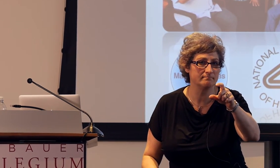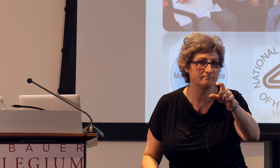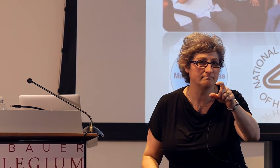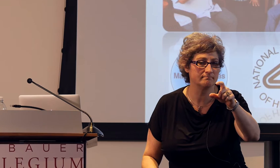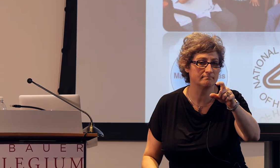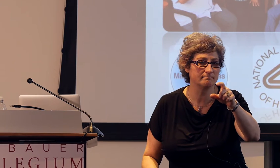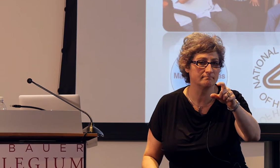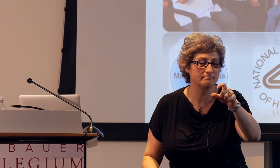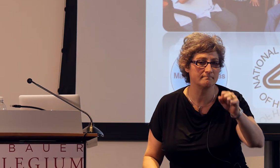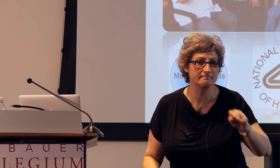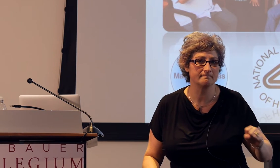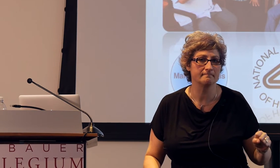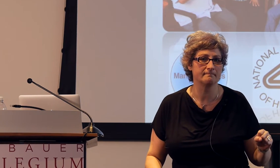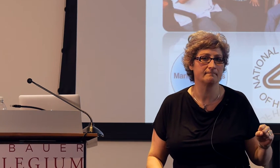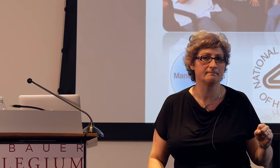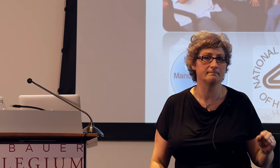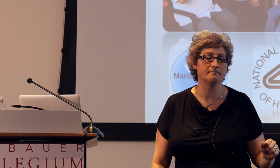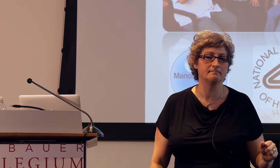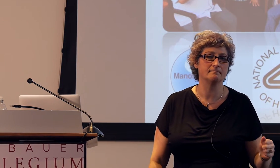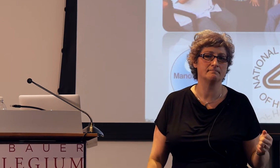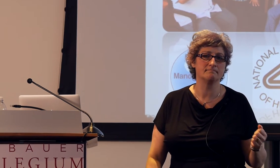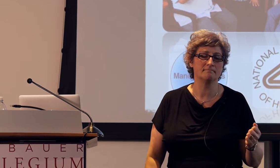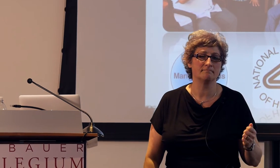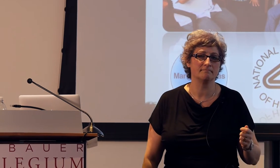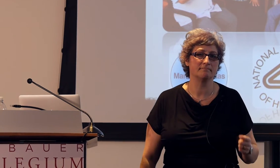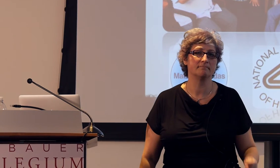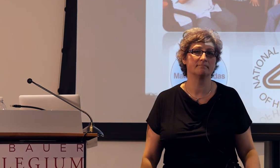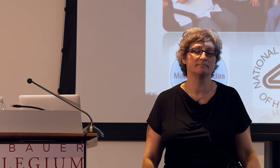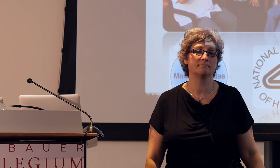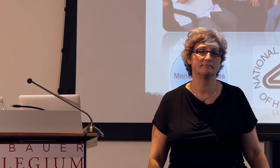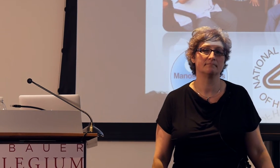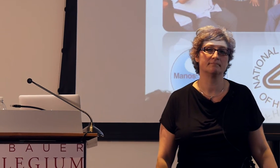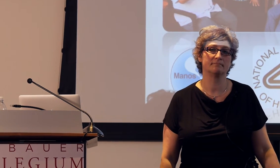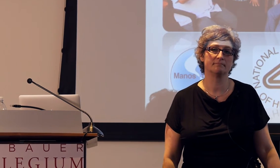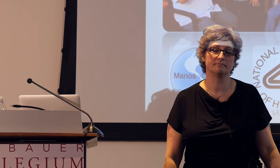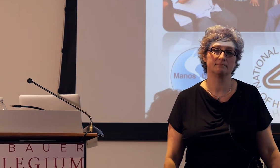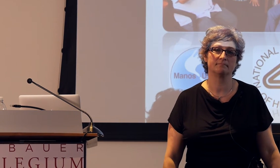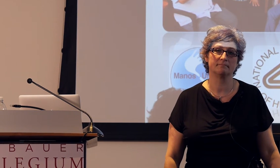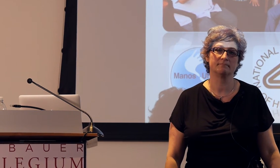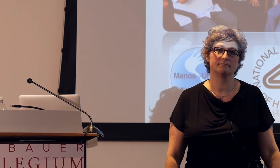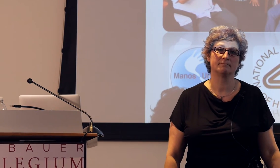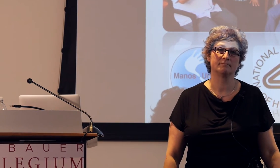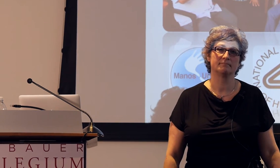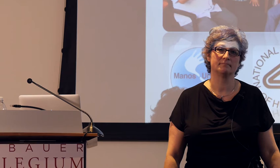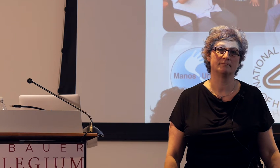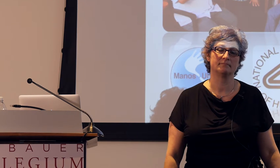[Woman] So, if you have a child, so like if you take a small child, you know, just within the community,